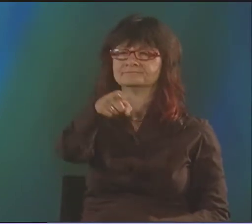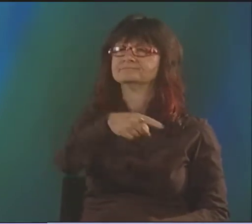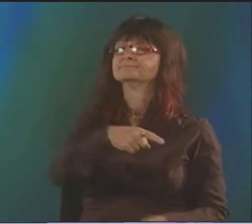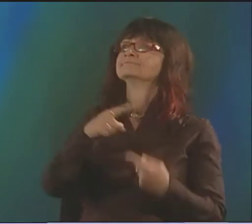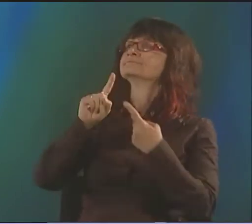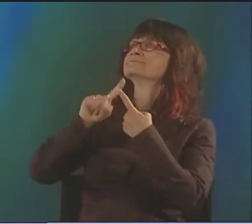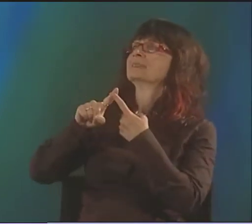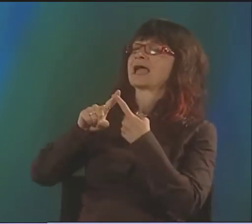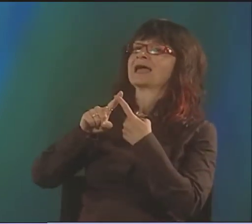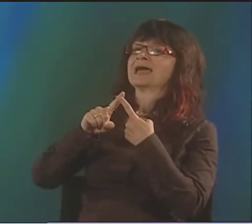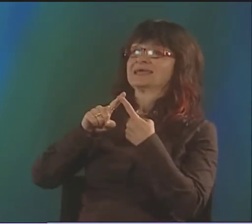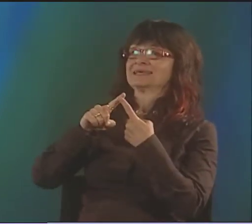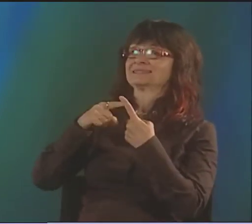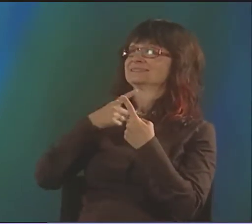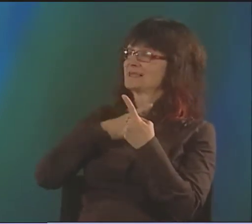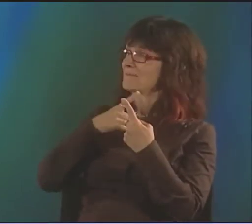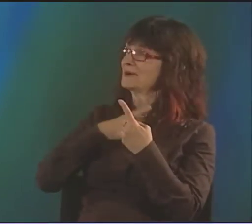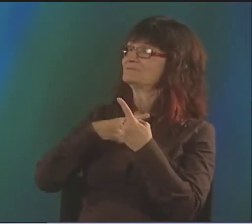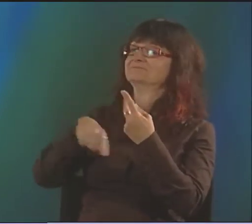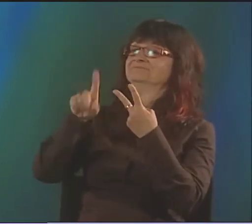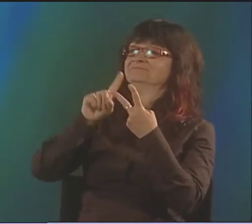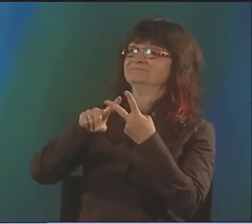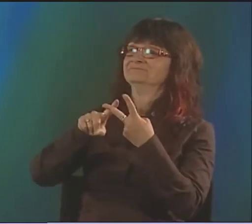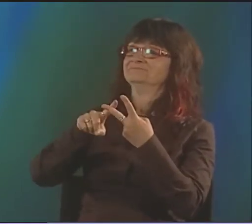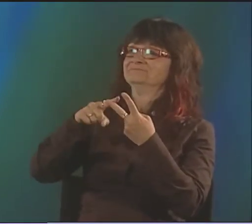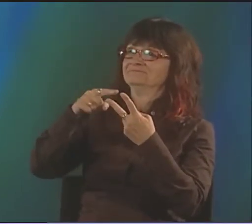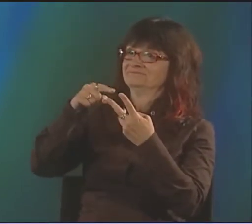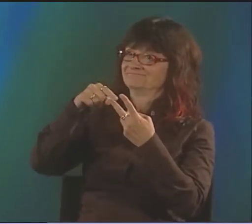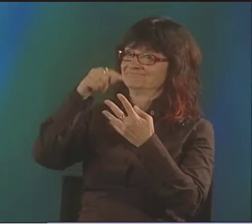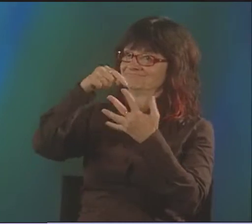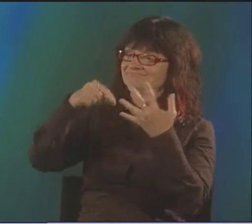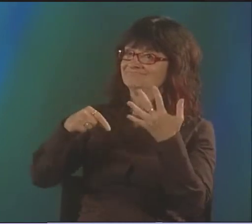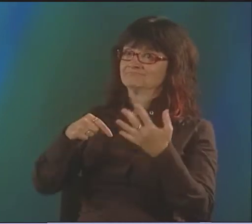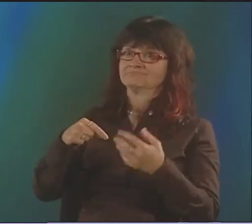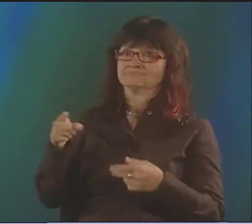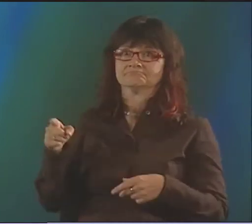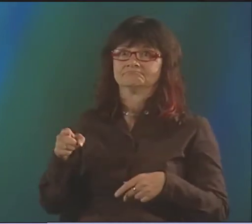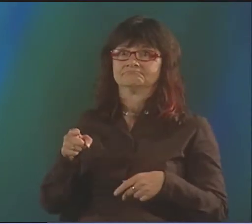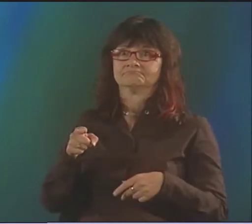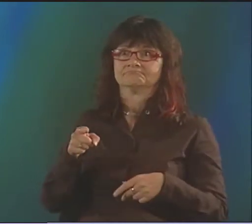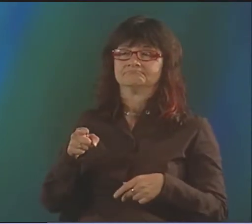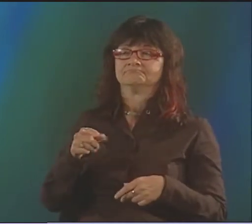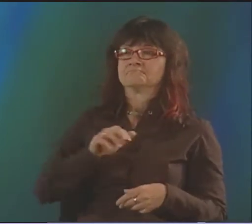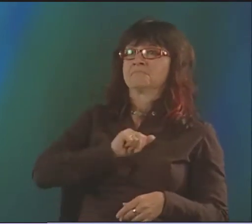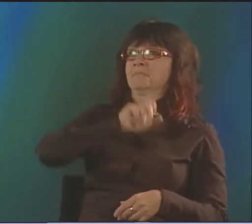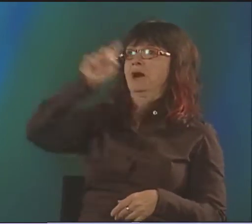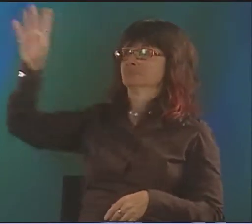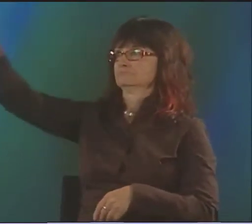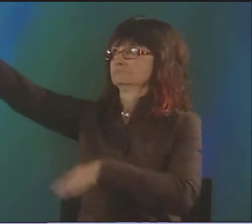THEY ASKED VALLI, "WHO IS A TRUE POET IN YOUR ESTIMATION, A SIGN POET?"